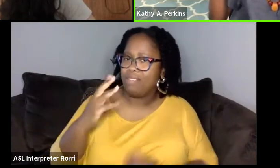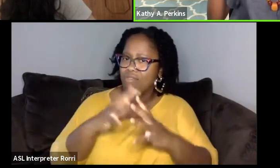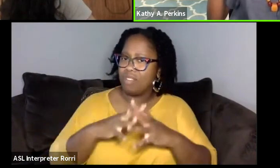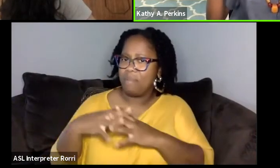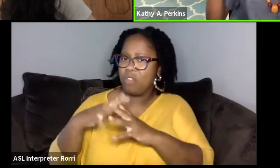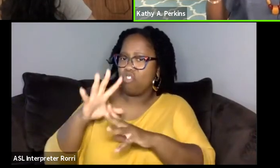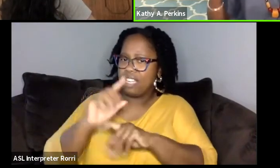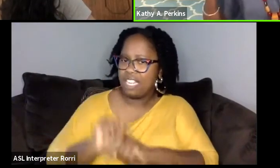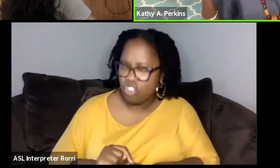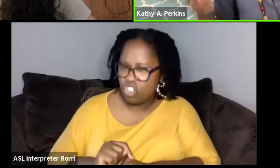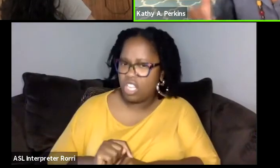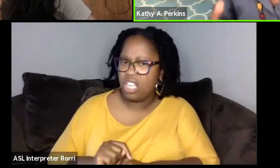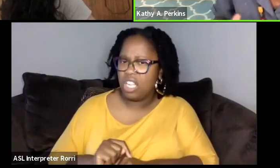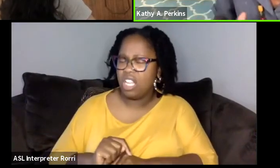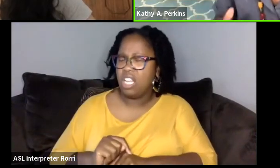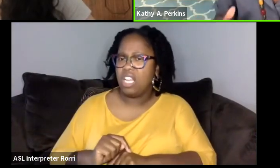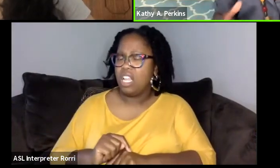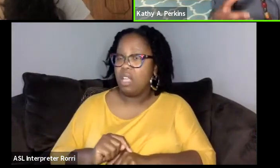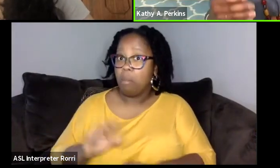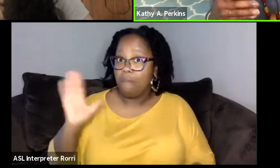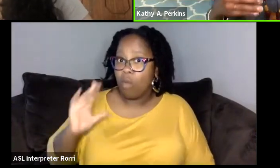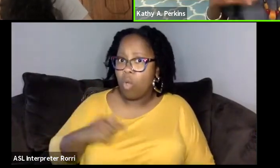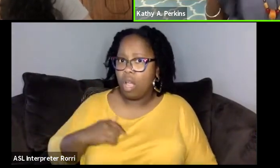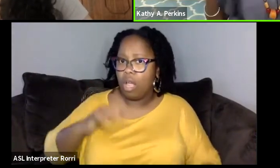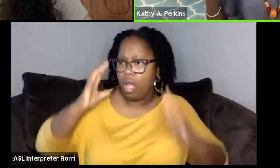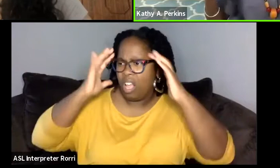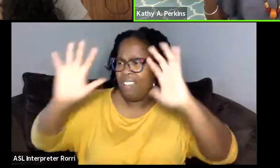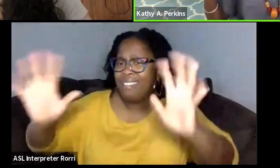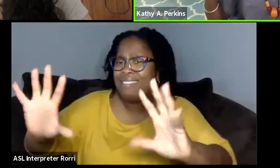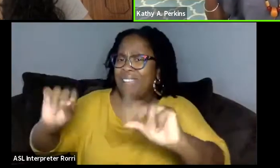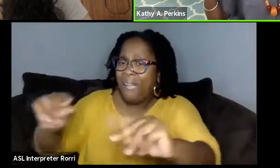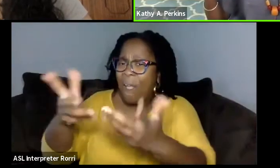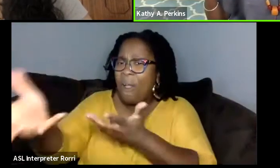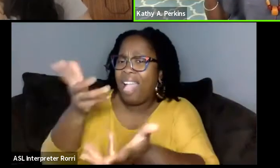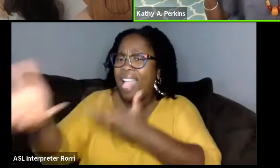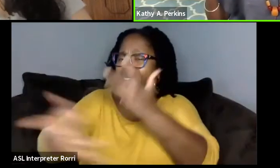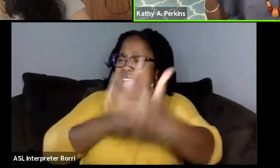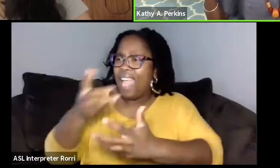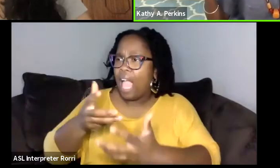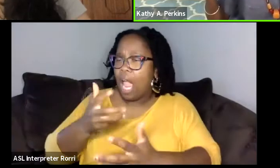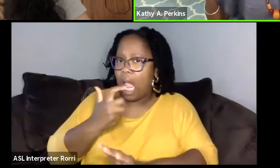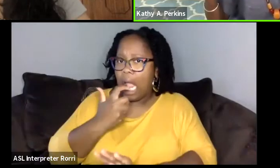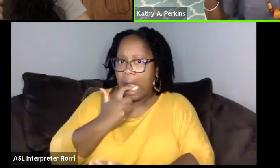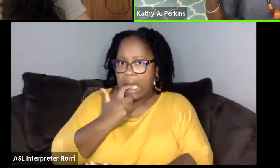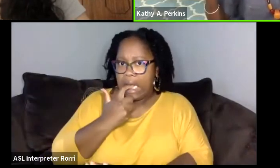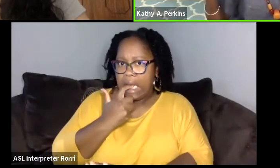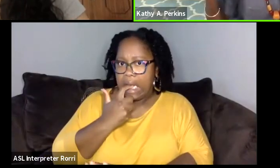And now, I apologized to them like five years later, it's like, those was like 25 years ago. Why are you worried about it?